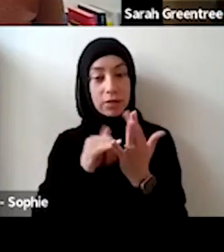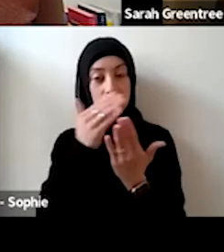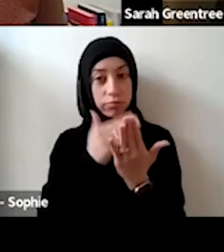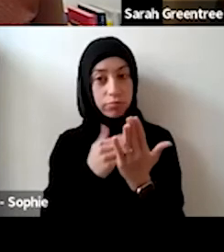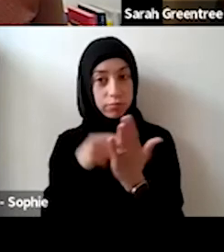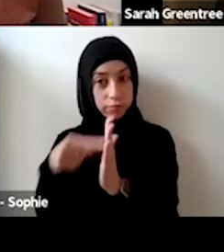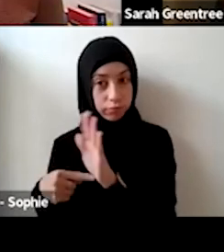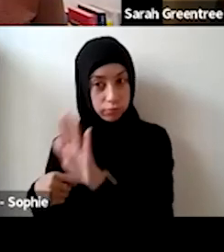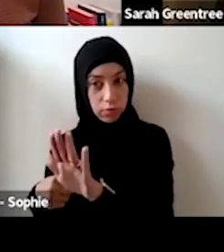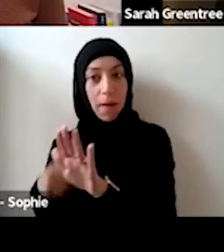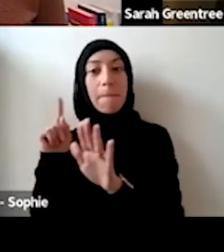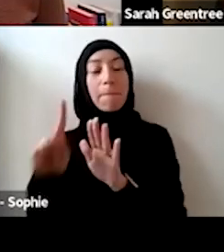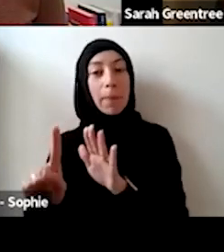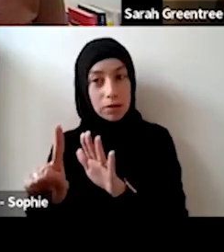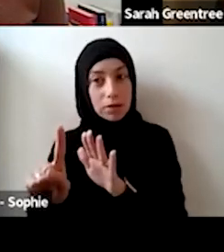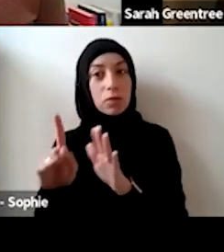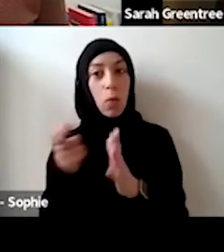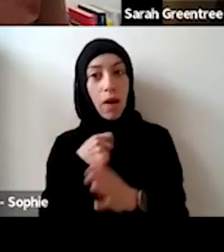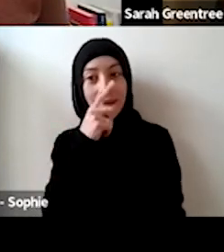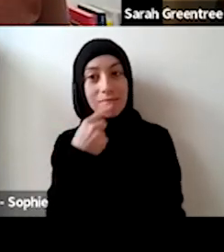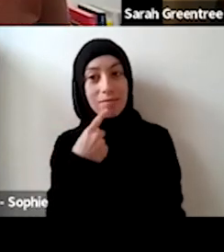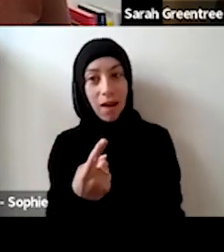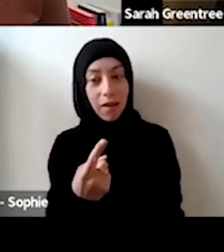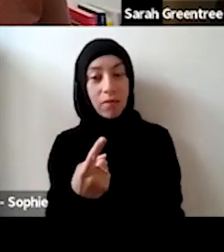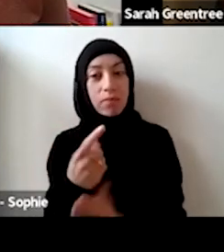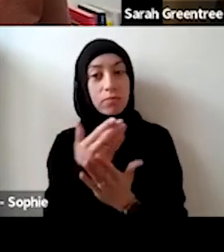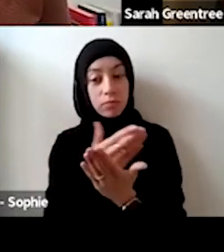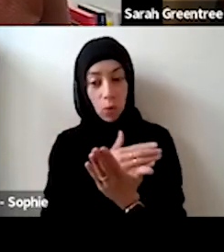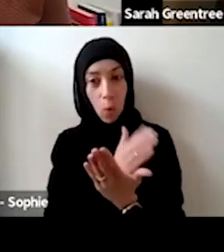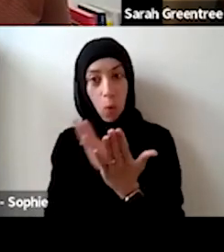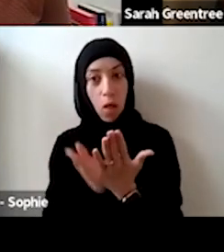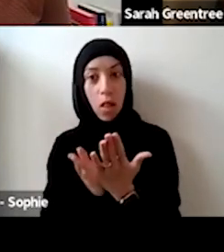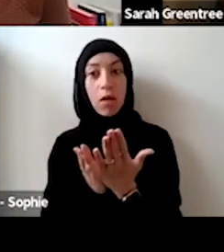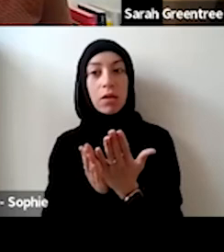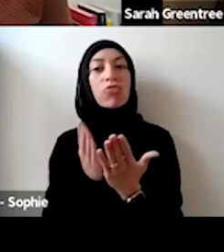, and I guess the only thing about that is they are very broad objectives, and I wouldn't anticipate there is